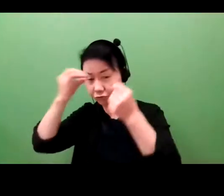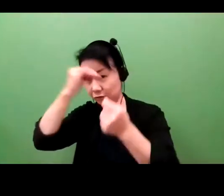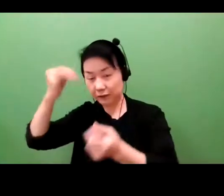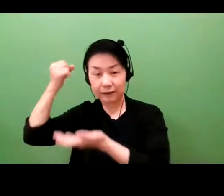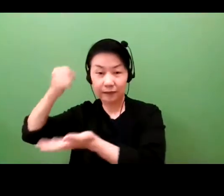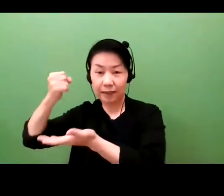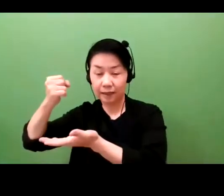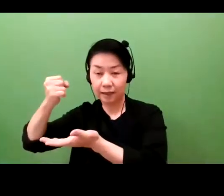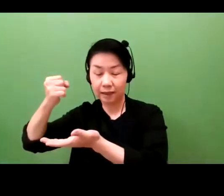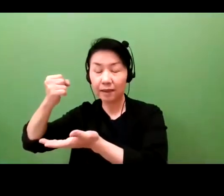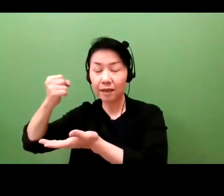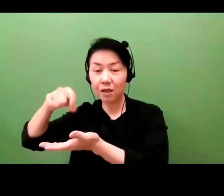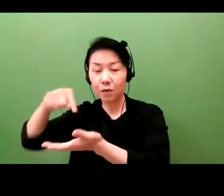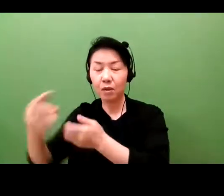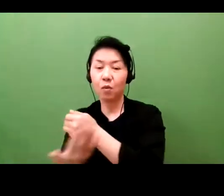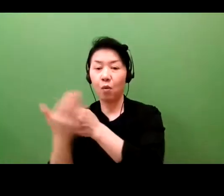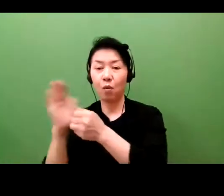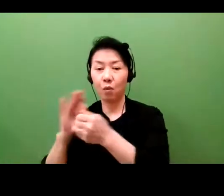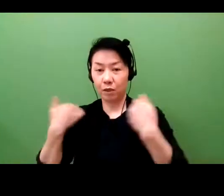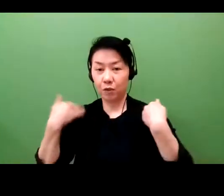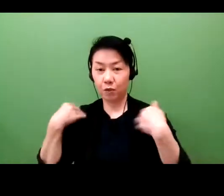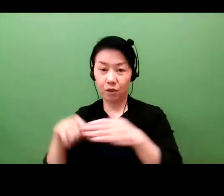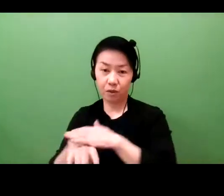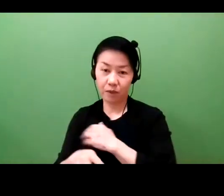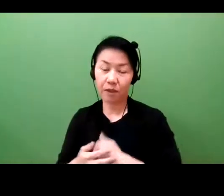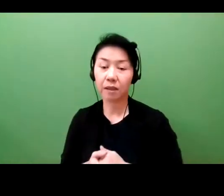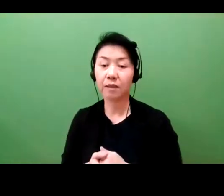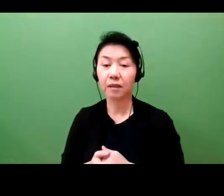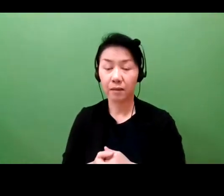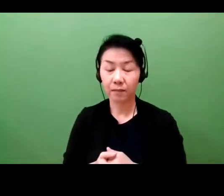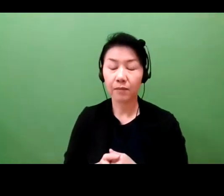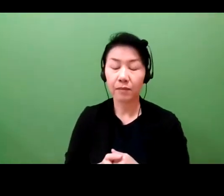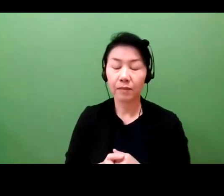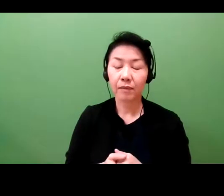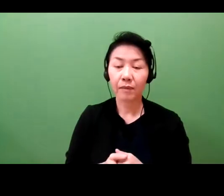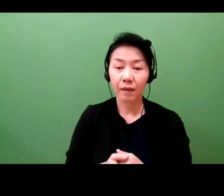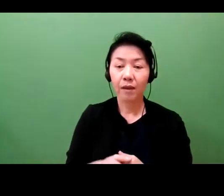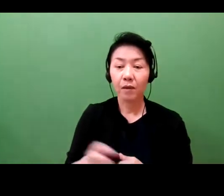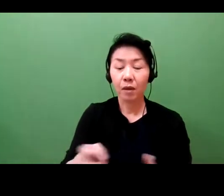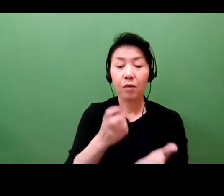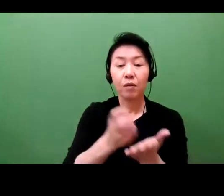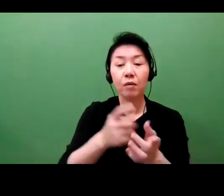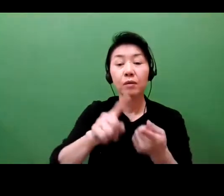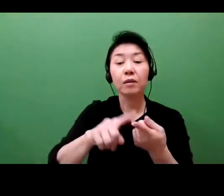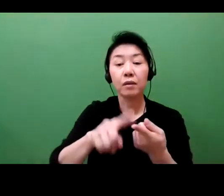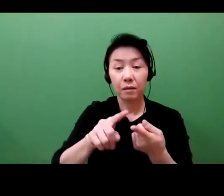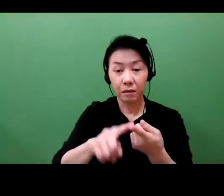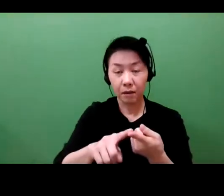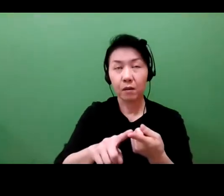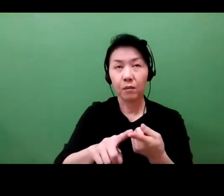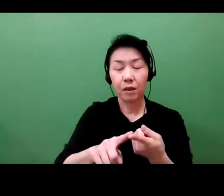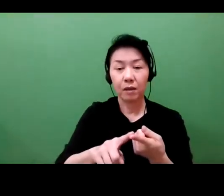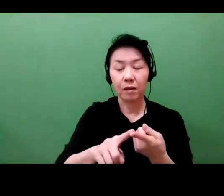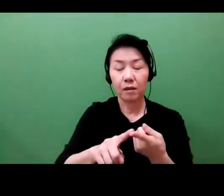have the manufacturing capability but also the regulatory compliance capability to get the drug